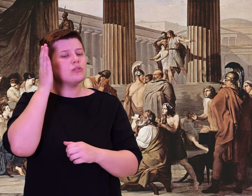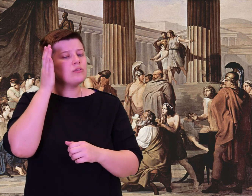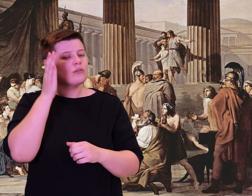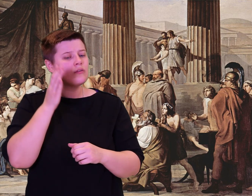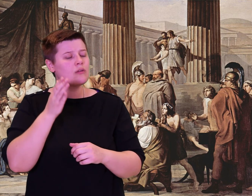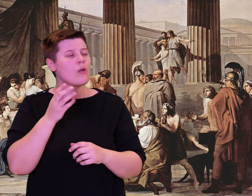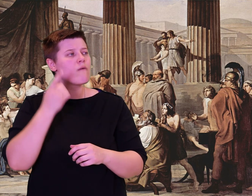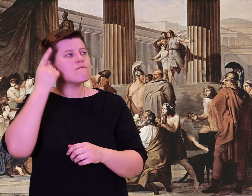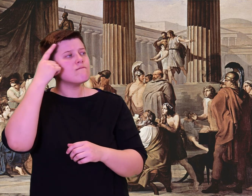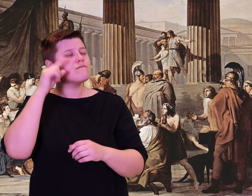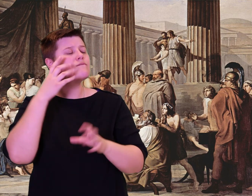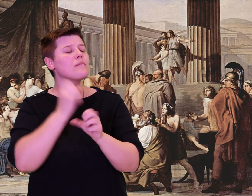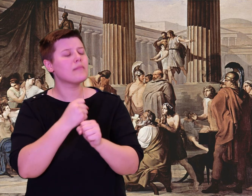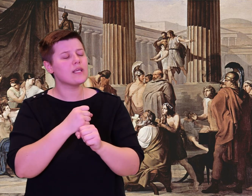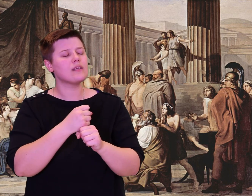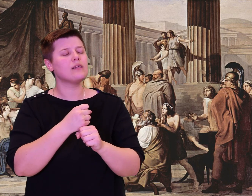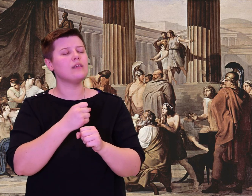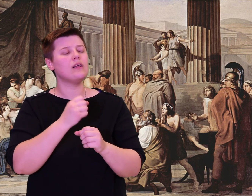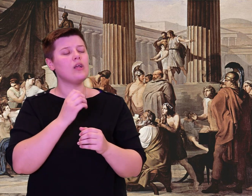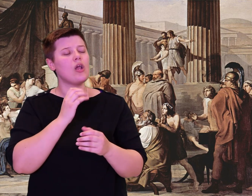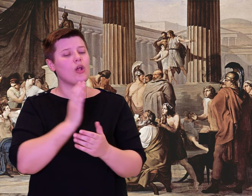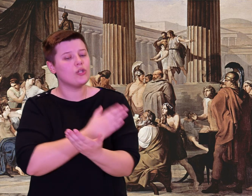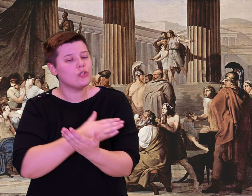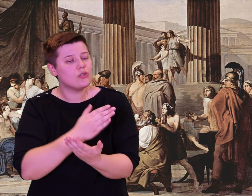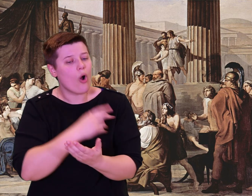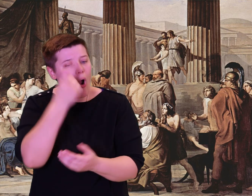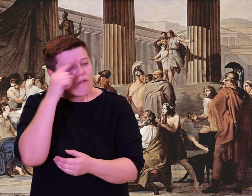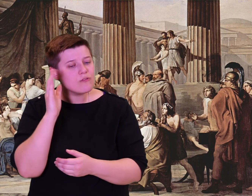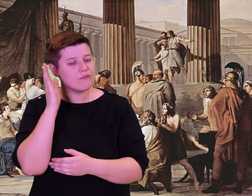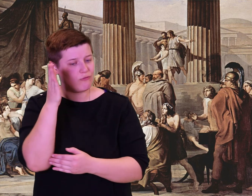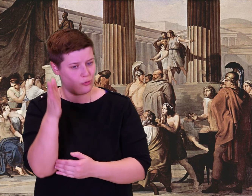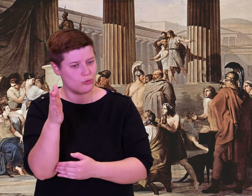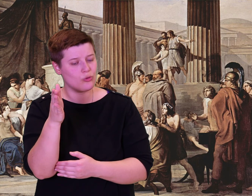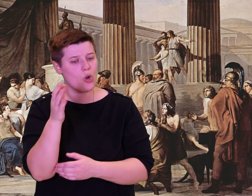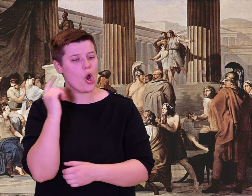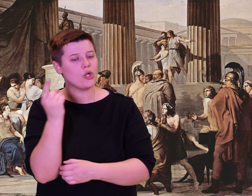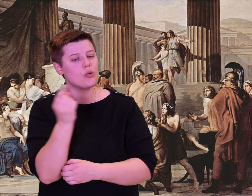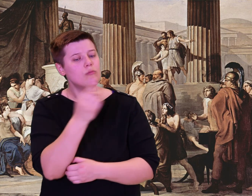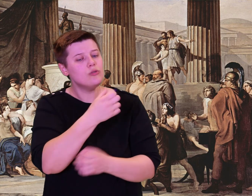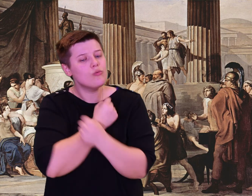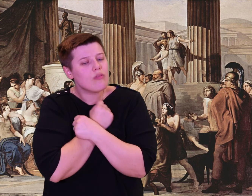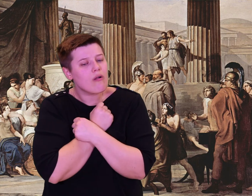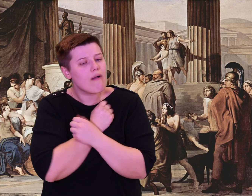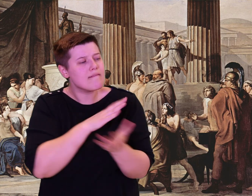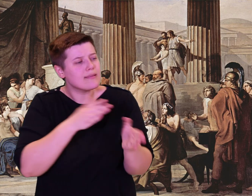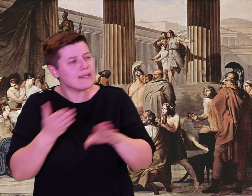The gods devised and measured out this devastation, to make a song for those in